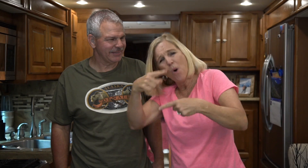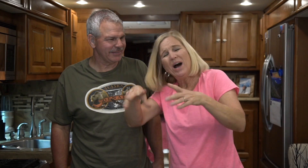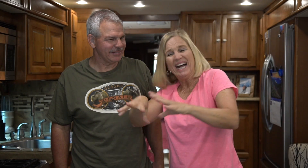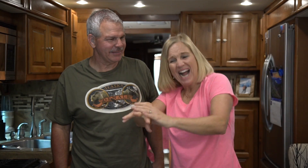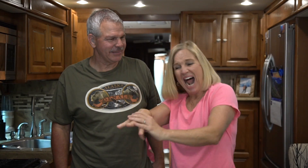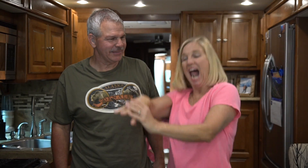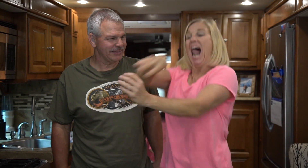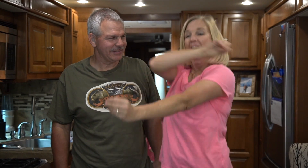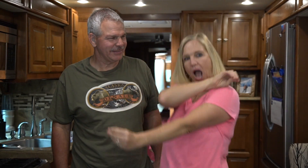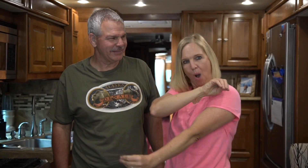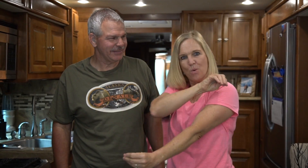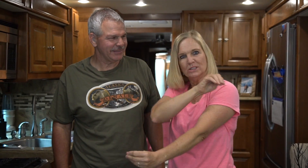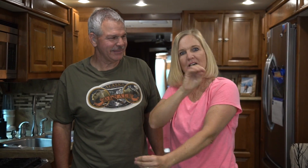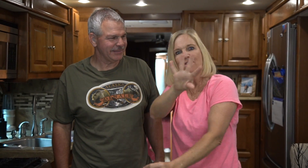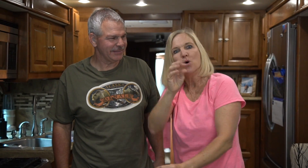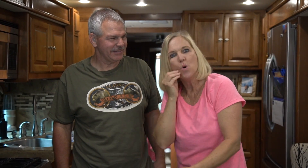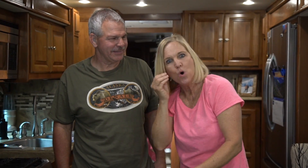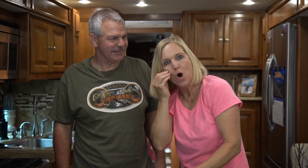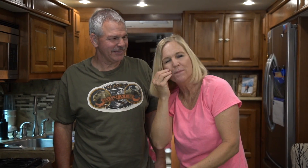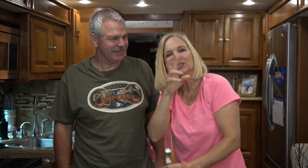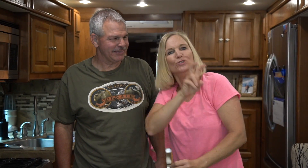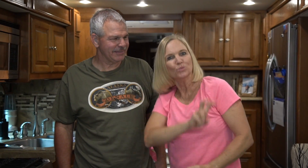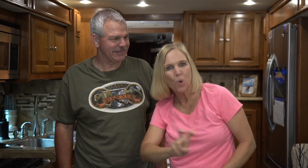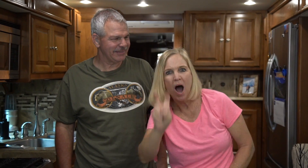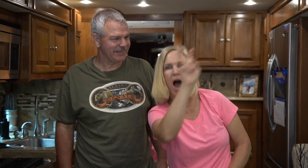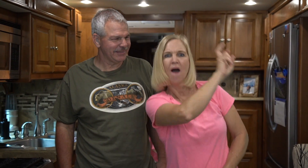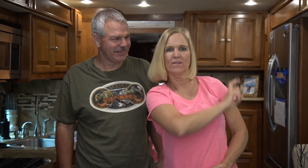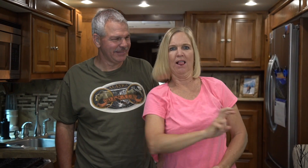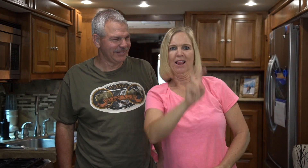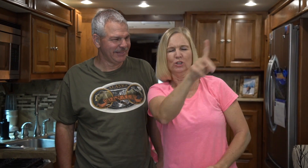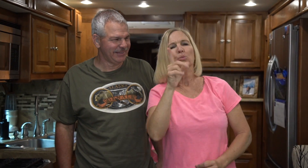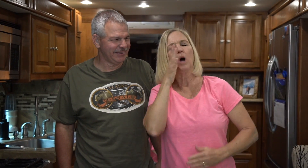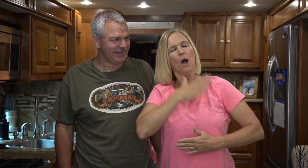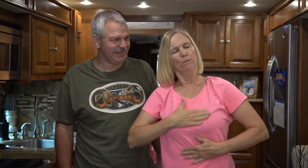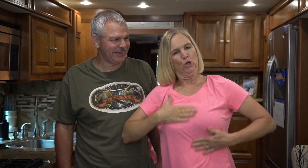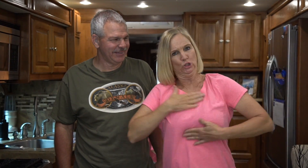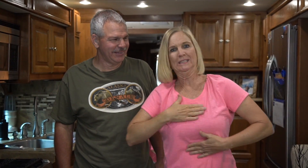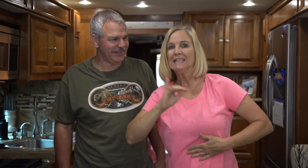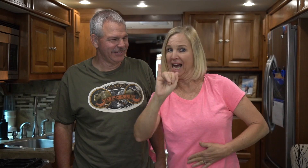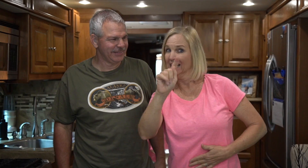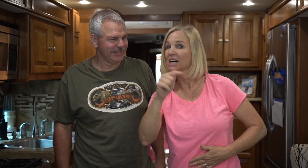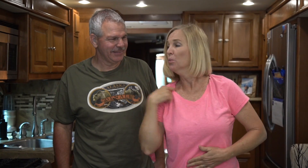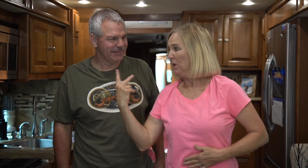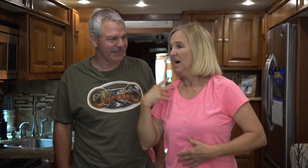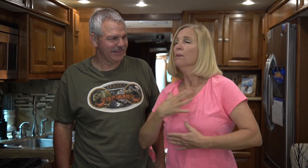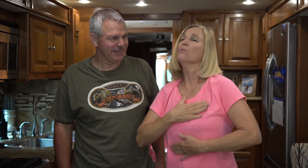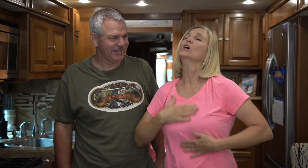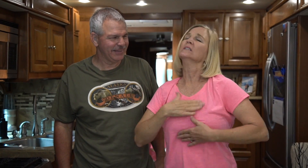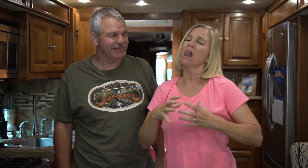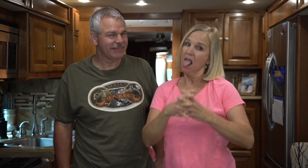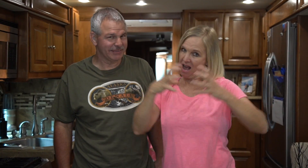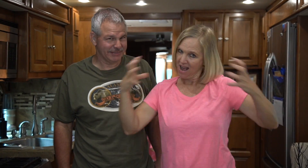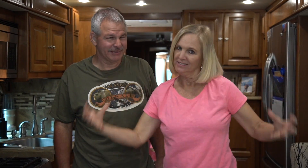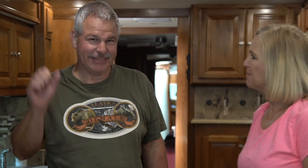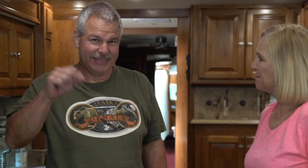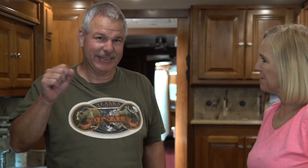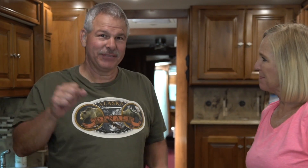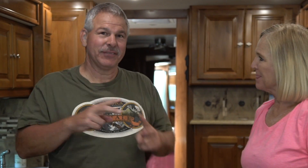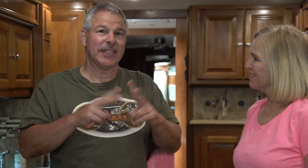Go out of your home and travel! You will appreciate it and we appreciate it a lot.